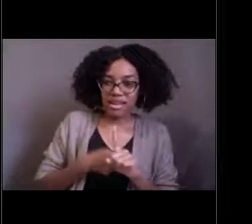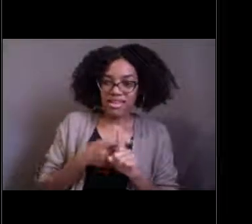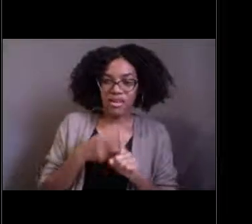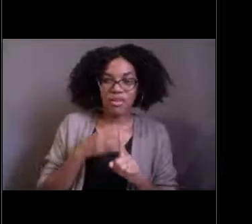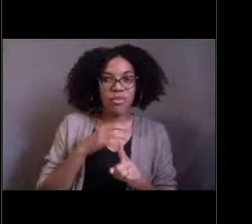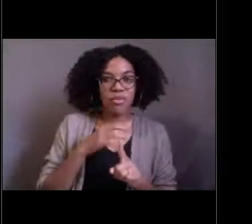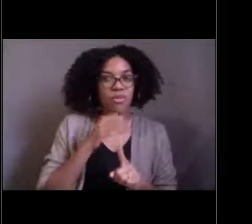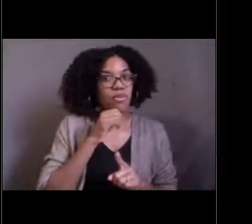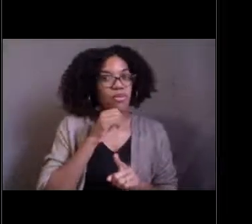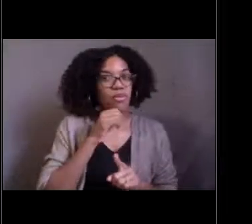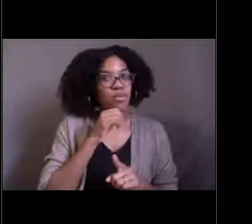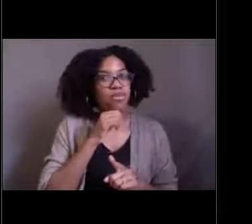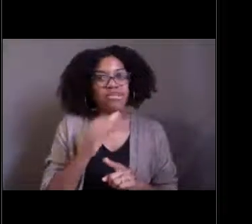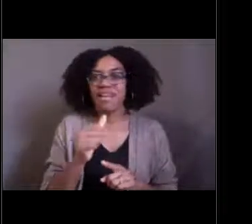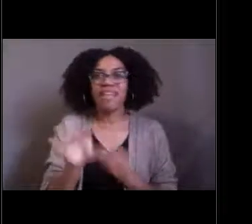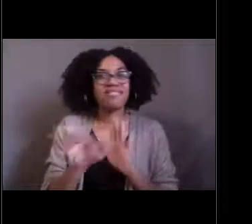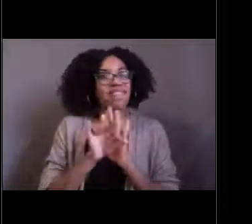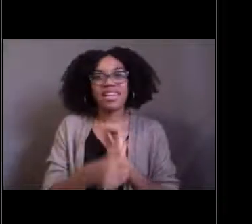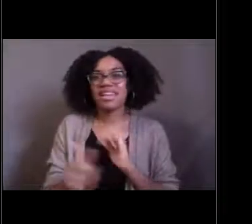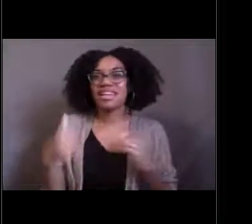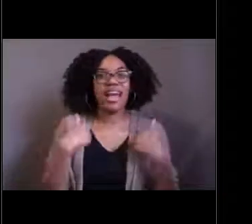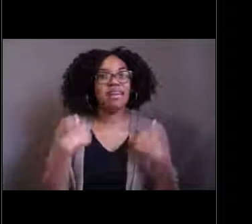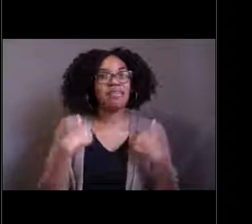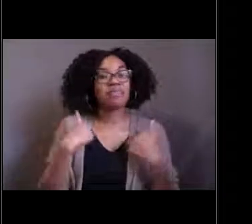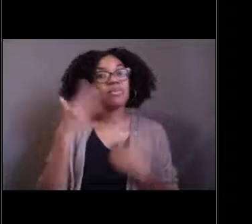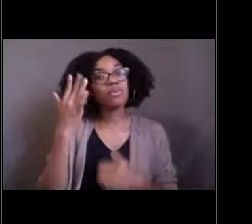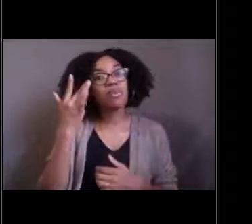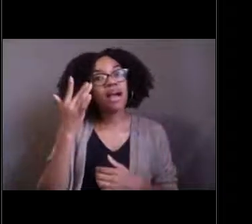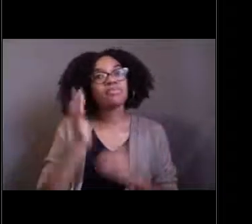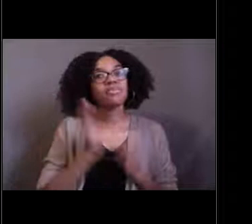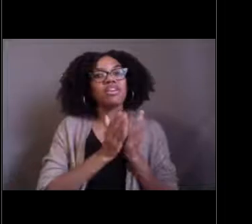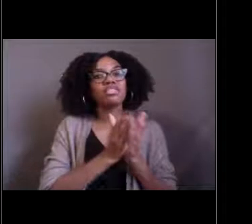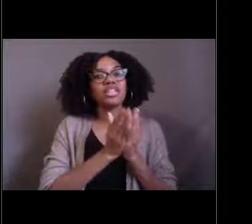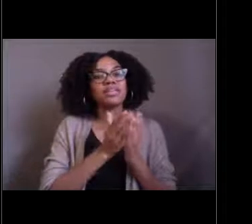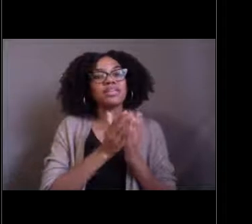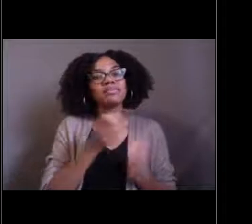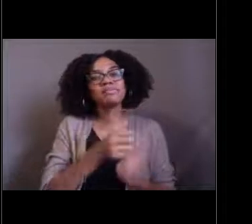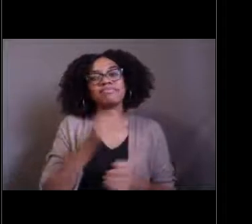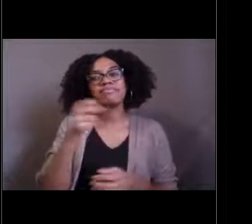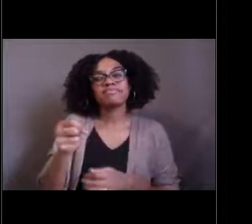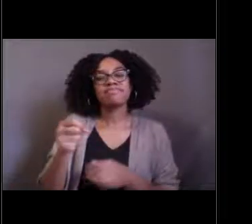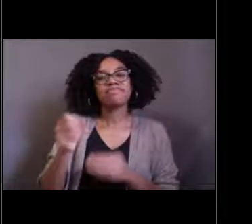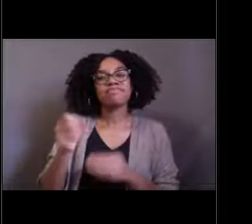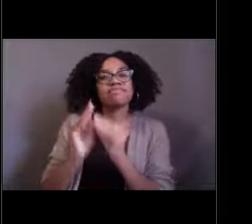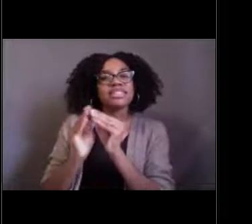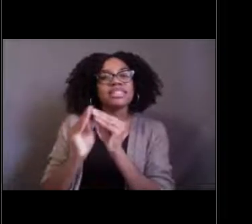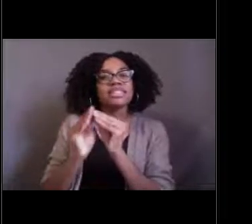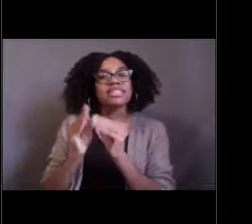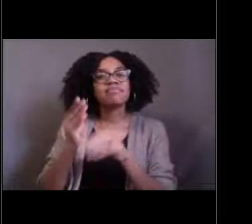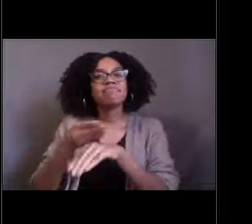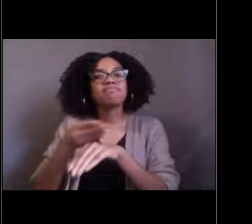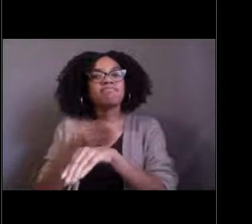because our ship is currently headed in for repairs for the winter. So we haven't had many new discoveries this month